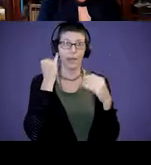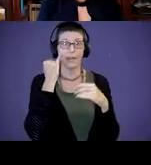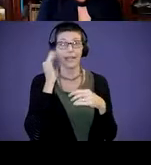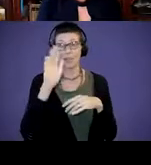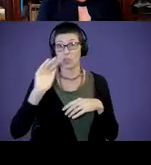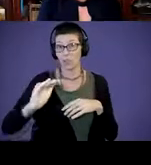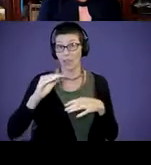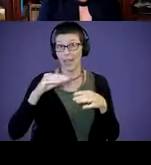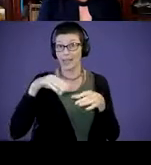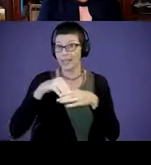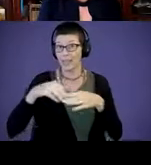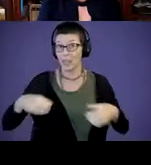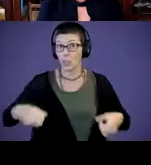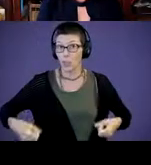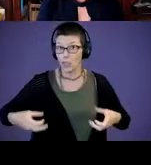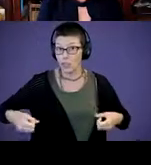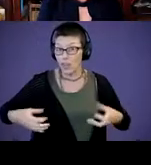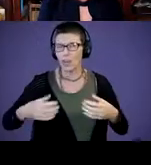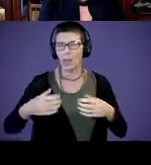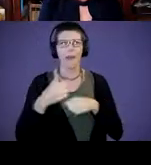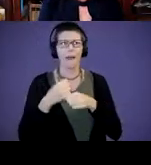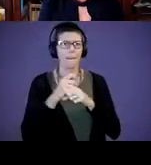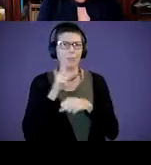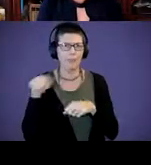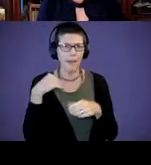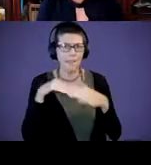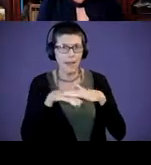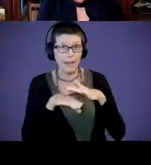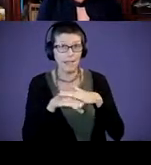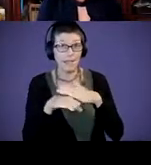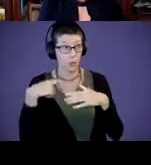how are we ensuring that they have access? Can we still sing songs and dance and have